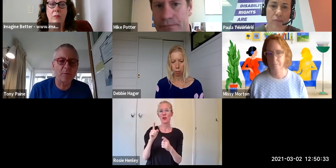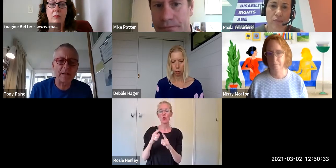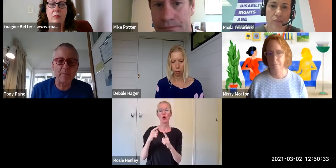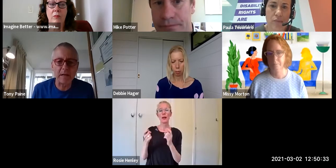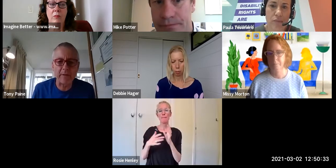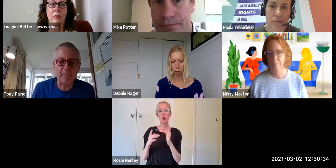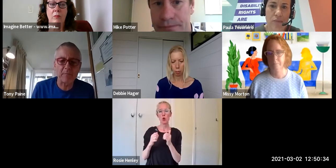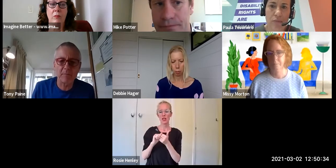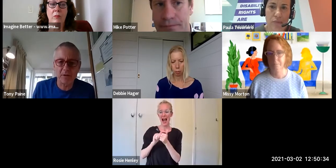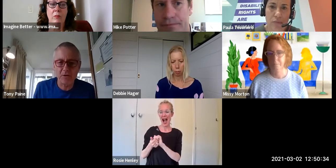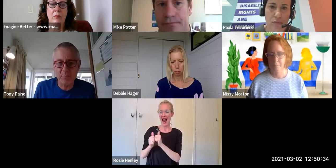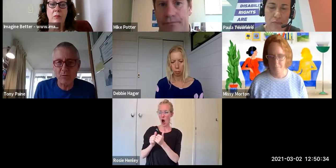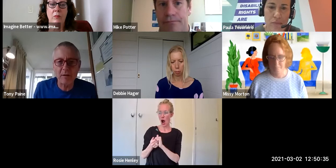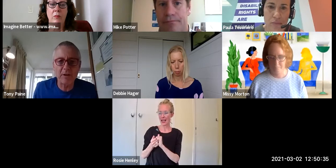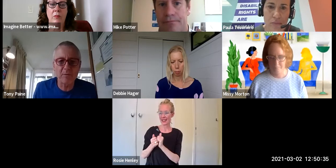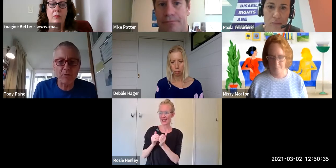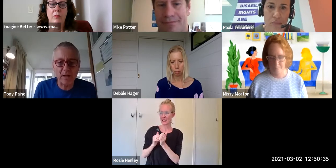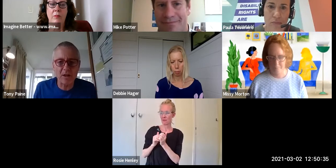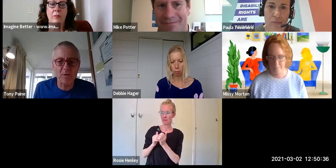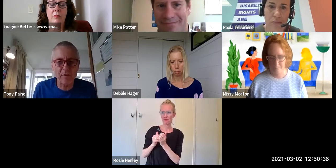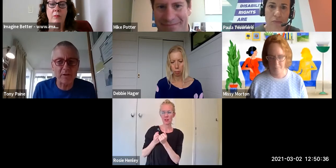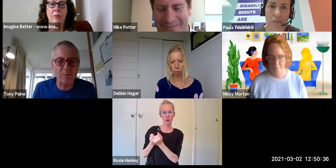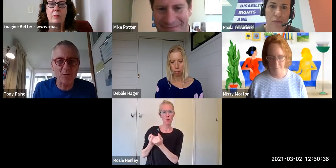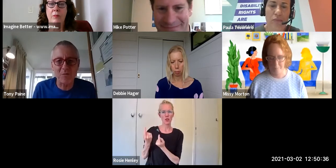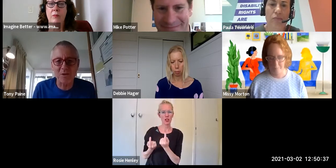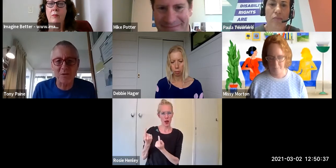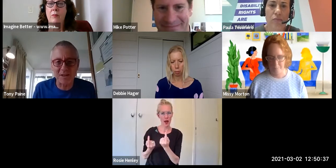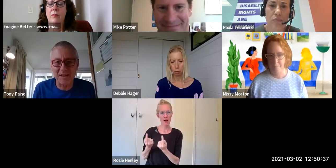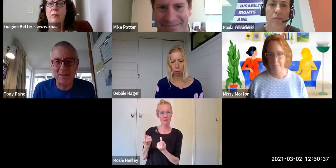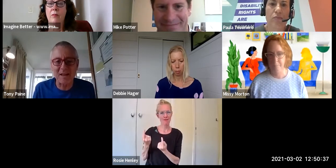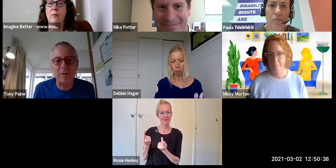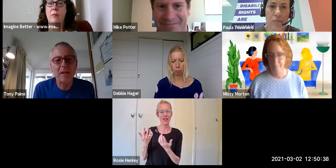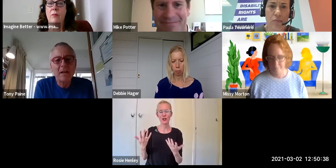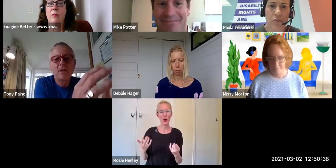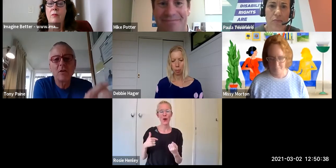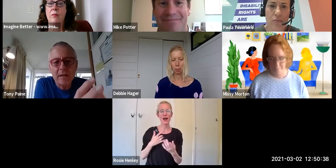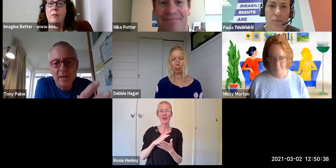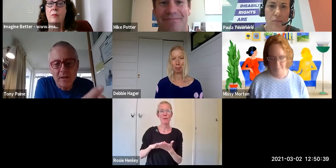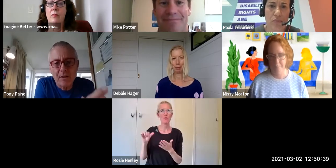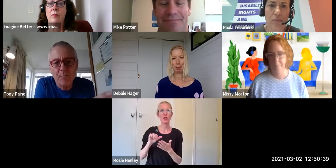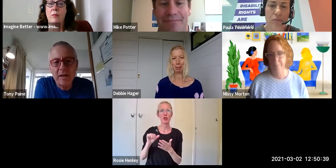don't want to make a deal of that because we could spend all our time sort of having support groups and not getting anything done, but you know that sense that there's a place